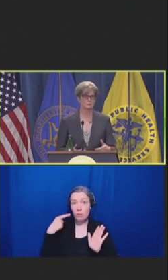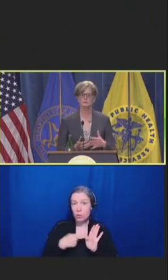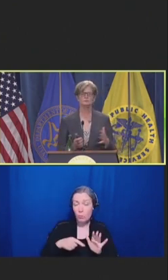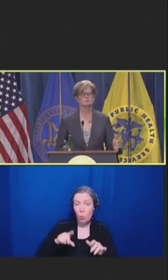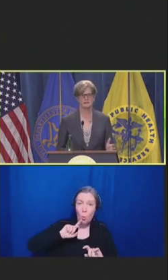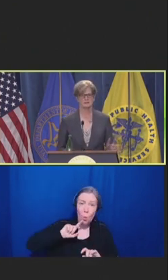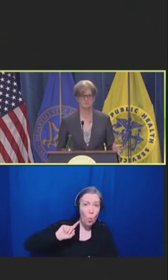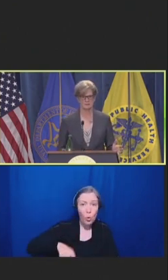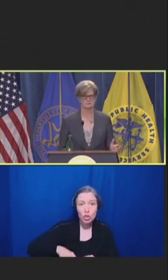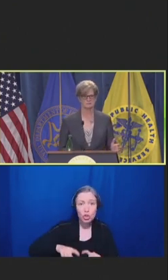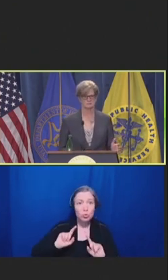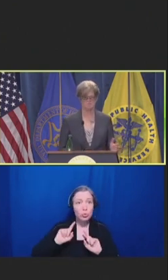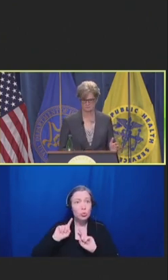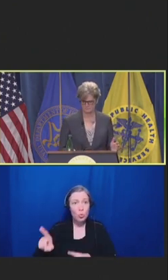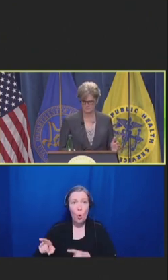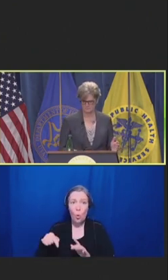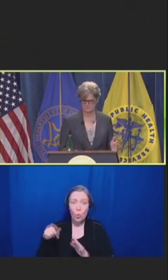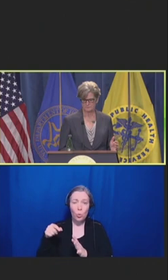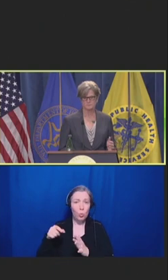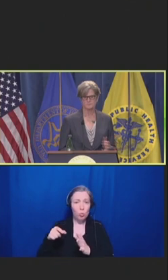We don't do that in medicine.